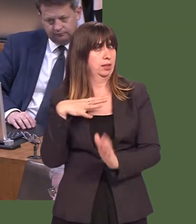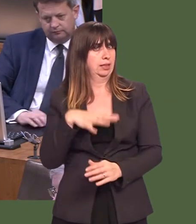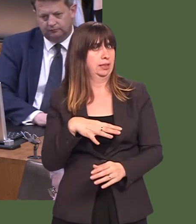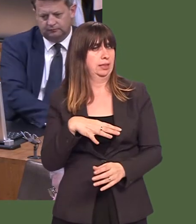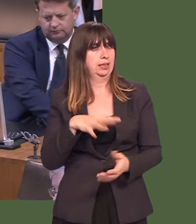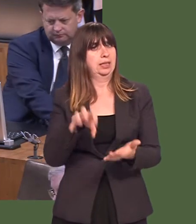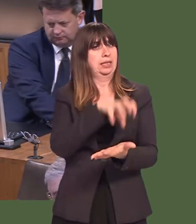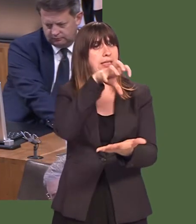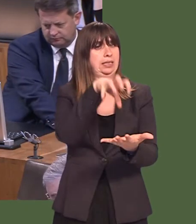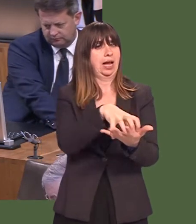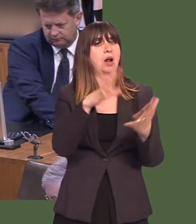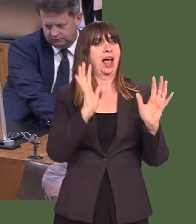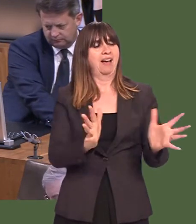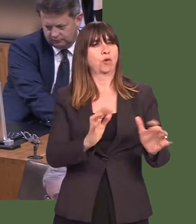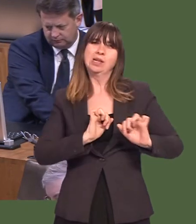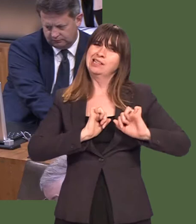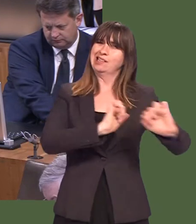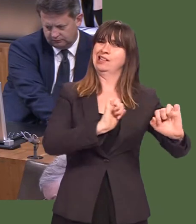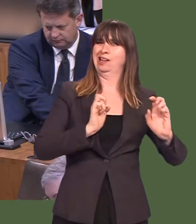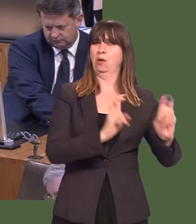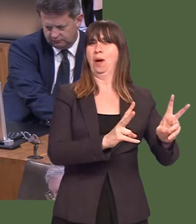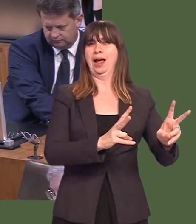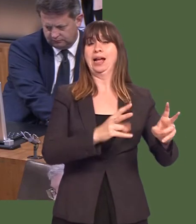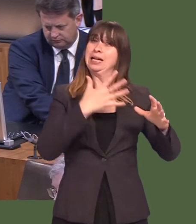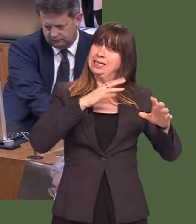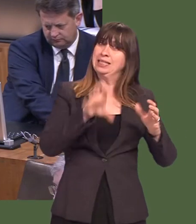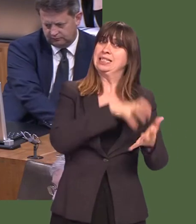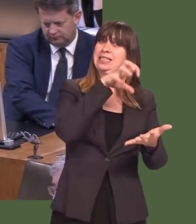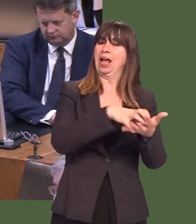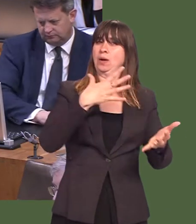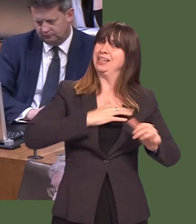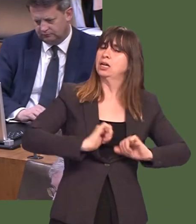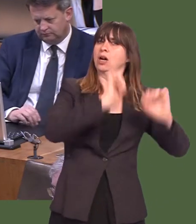It is hugely important for town centres to develop their own identity; how many town centres have a website?